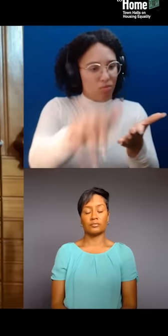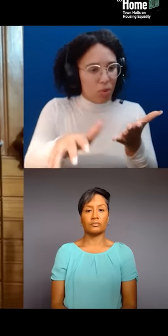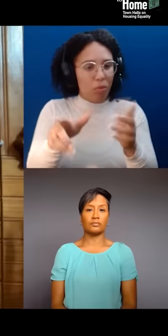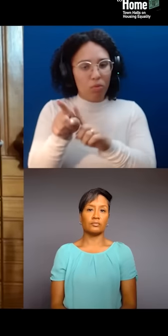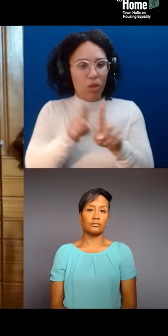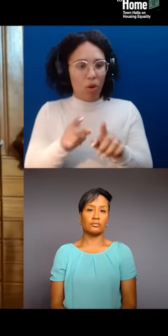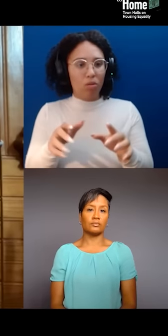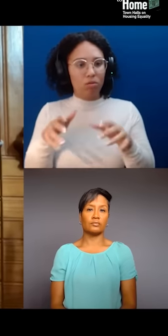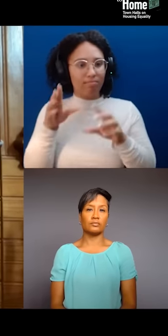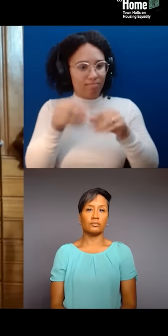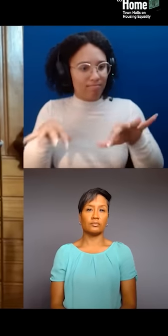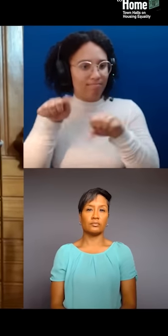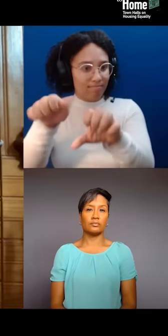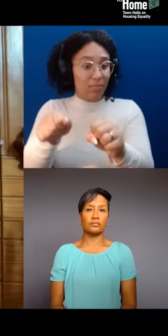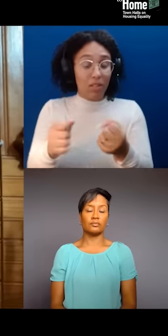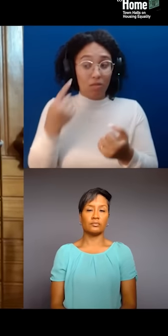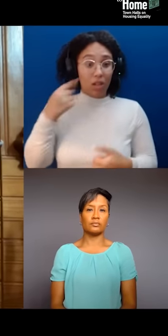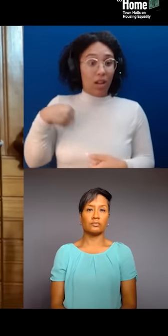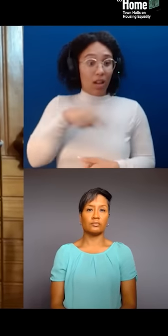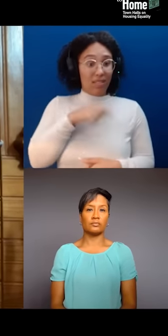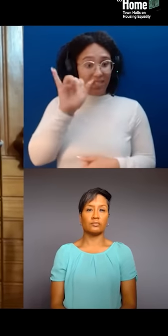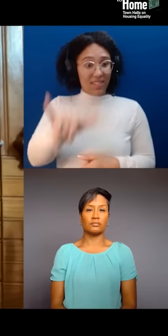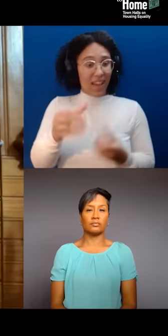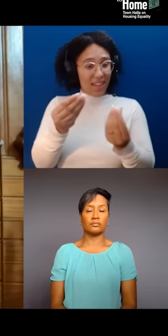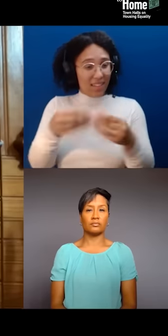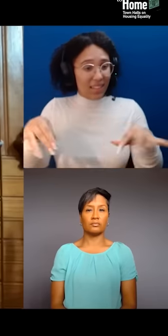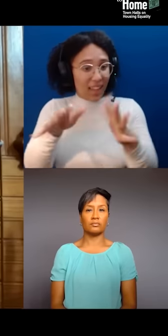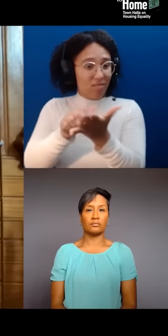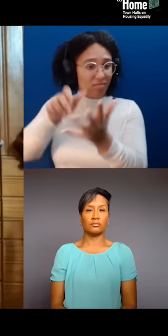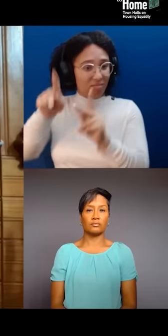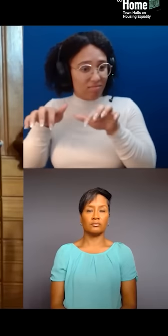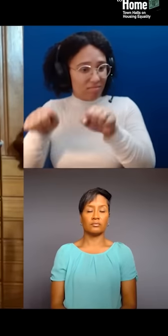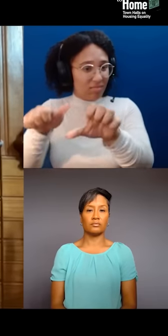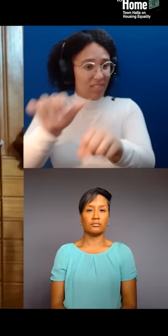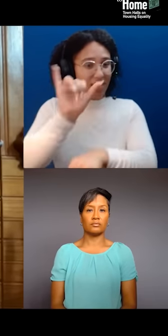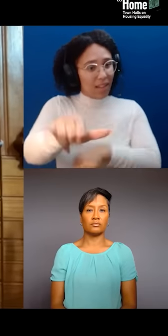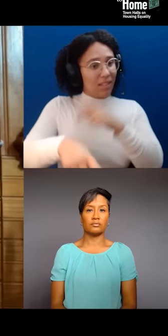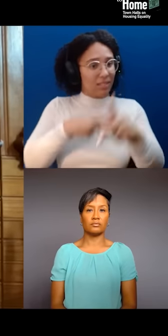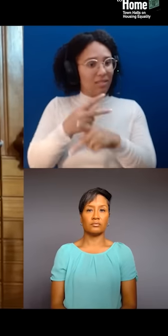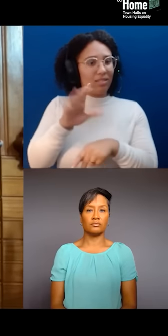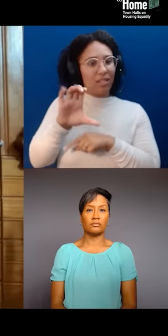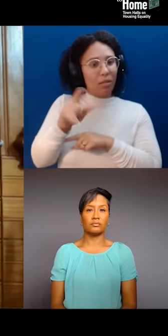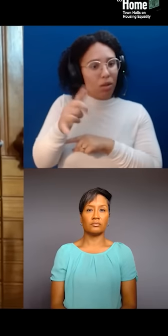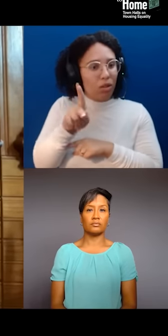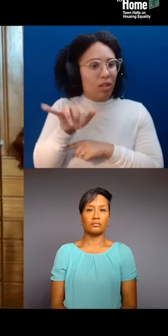And we say that because we are trying to be provocative about that. One of the reasons that we try to talk about that so much